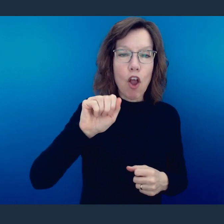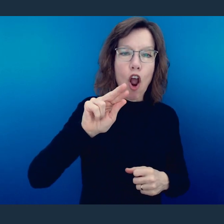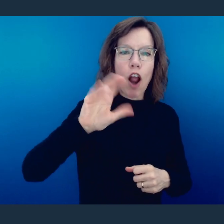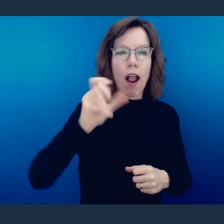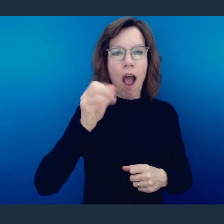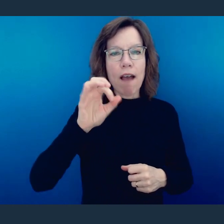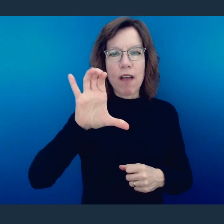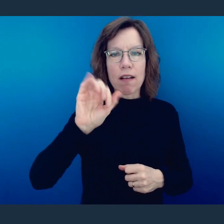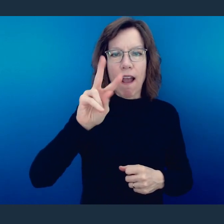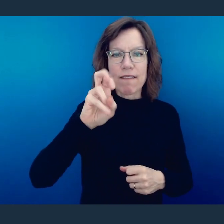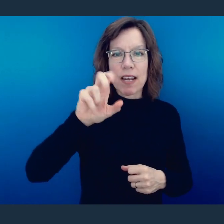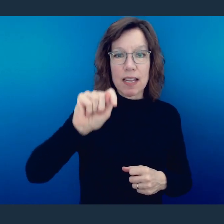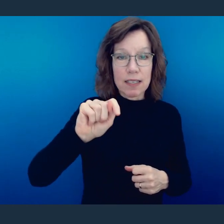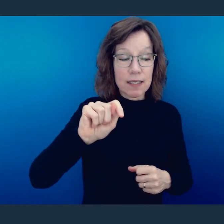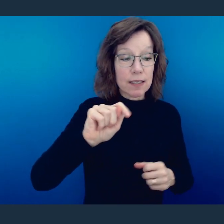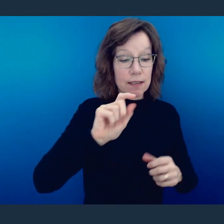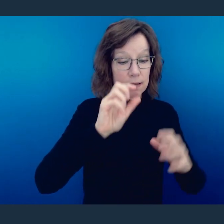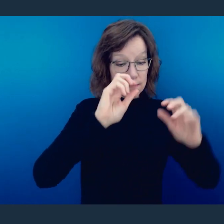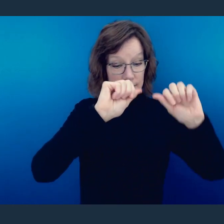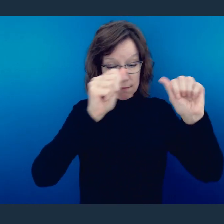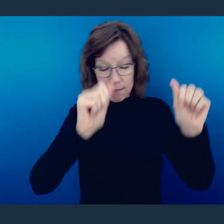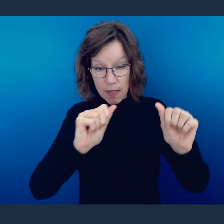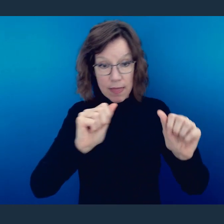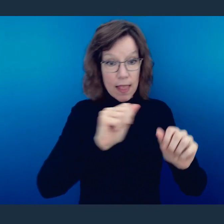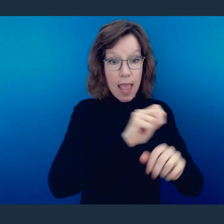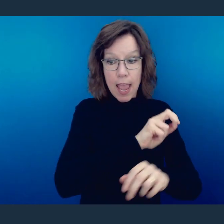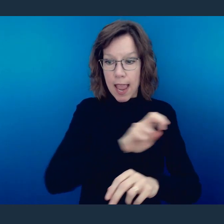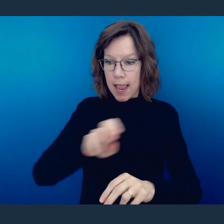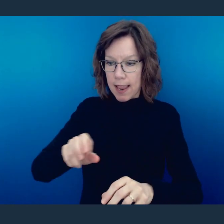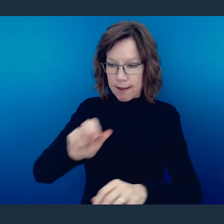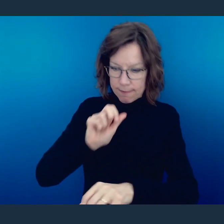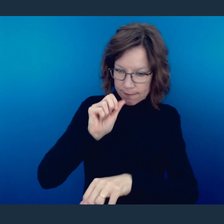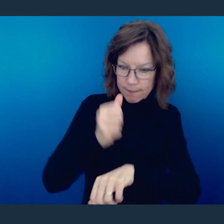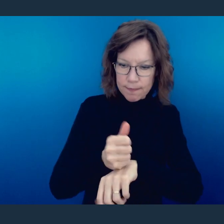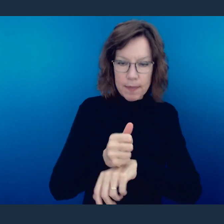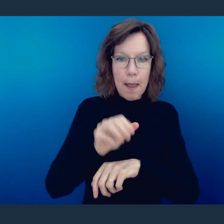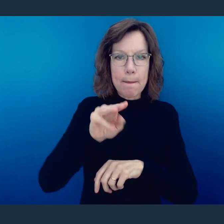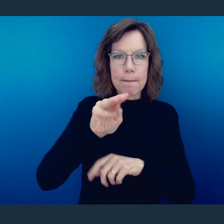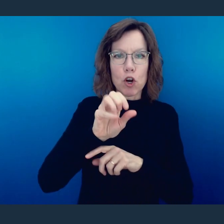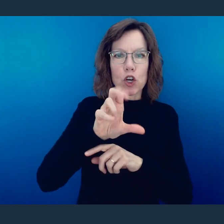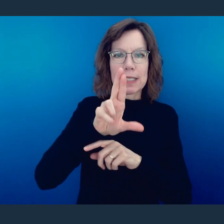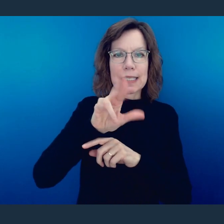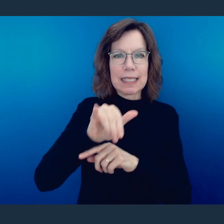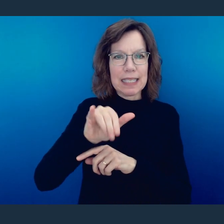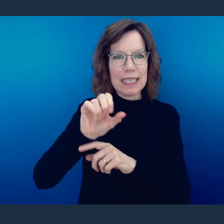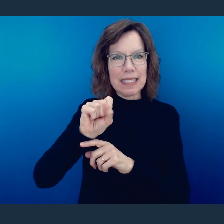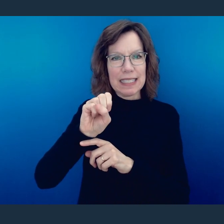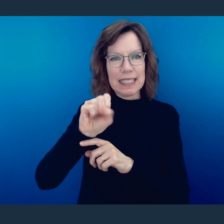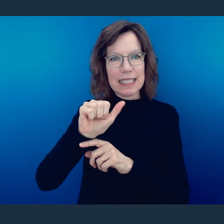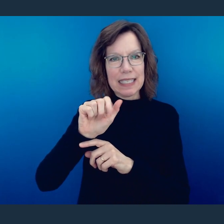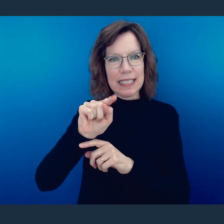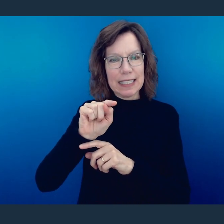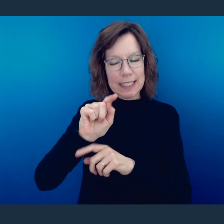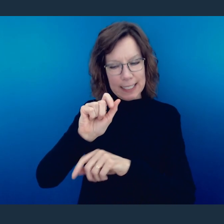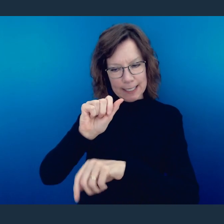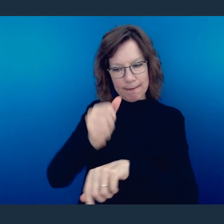Ark of the Covenant was being set up, there was a mercy seat. God has extended His mercy,